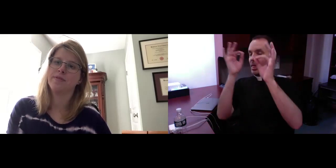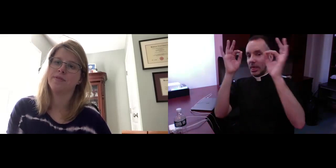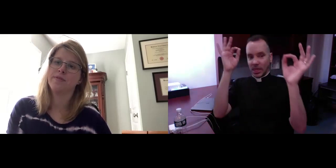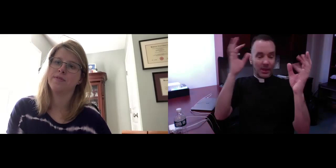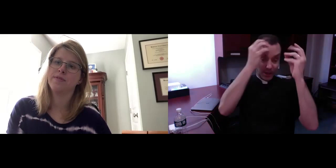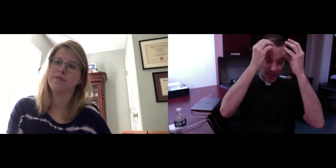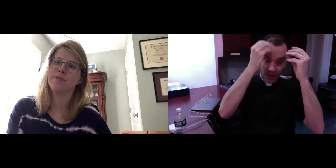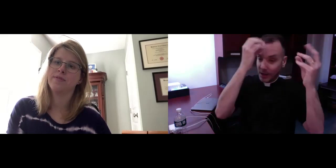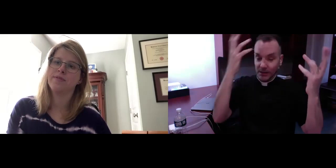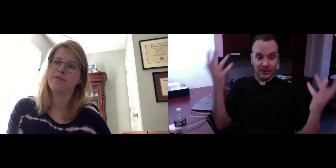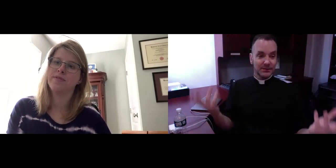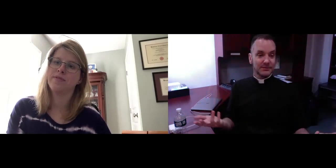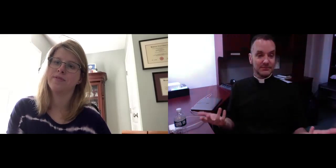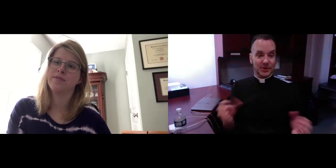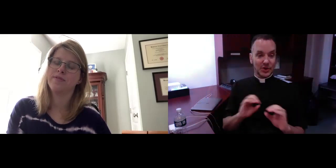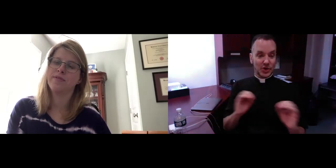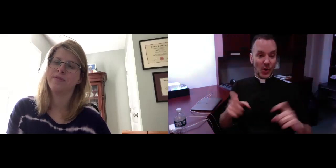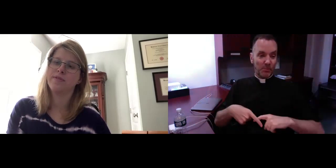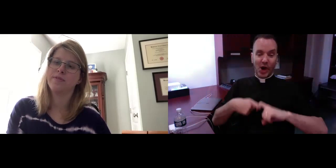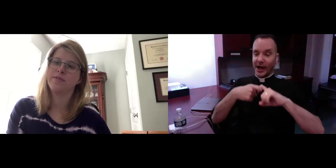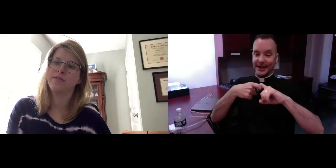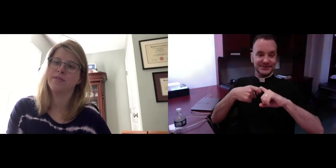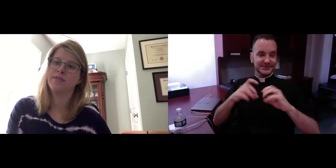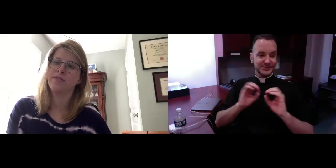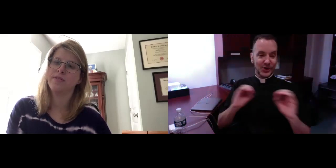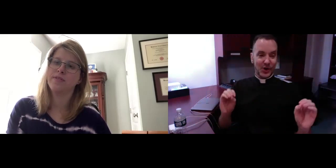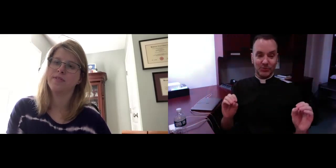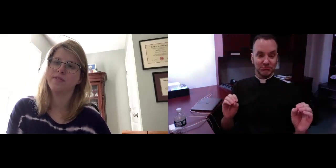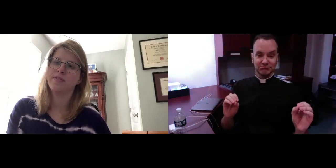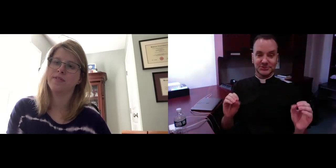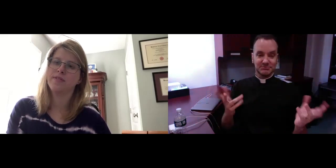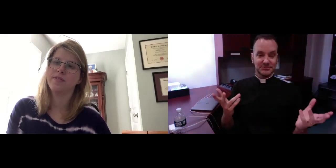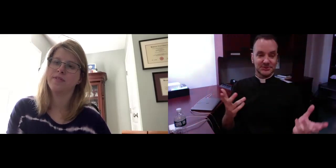spending time on their devices or being distracted and lost in thought. It seems